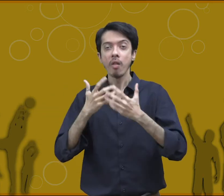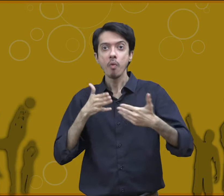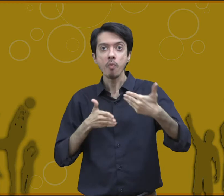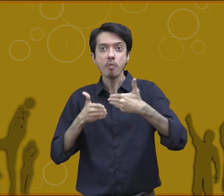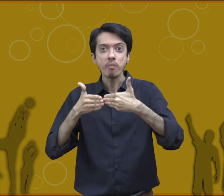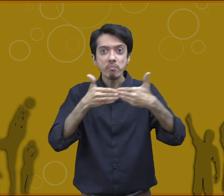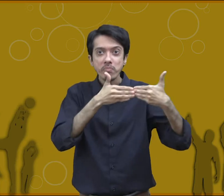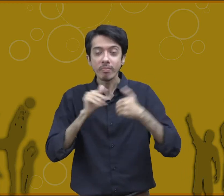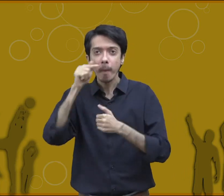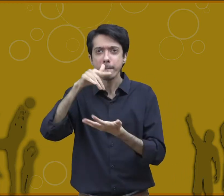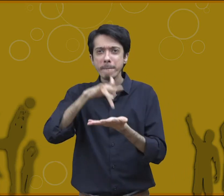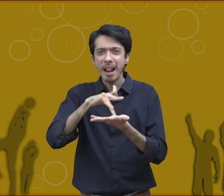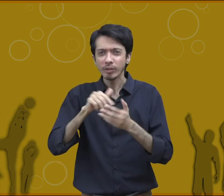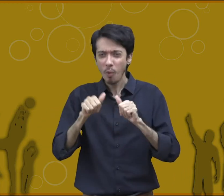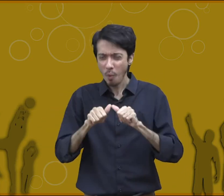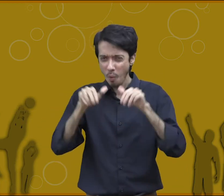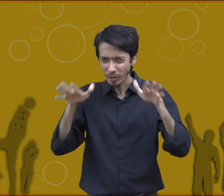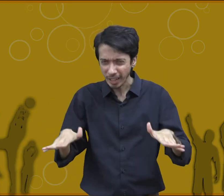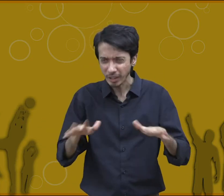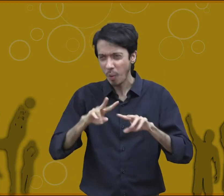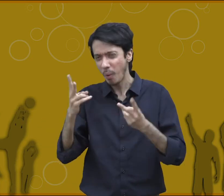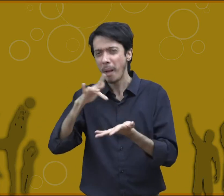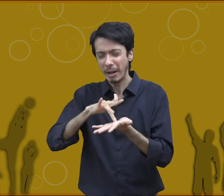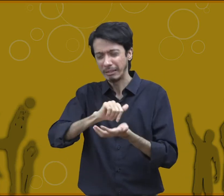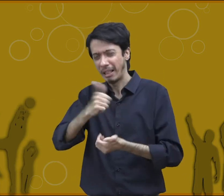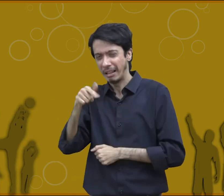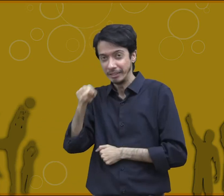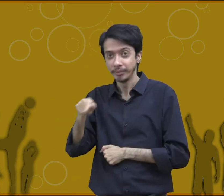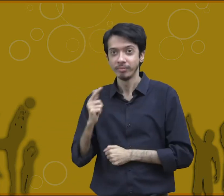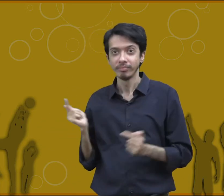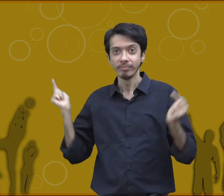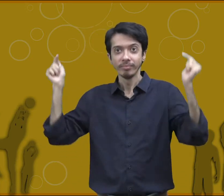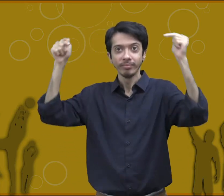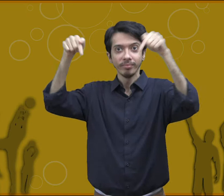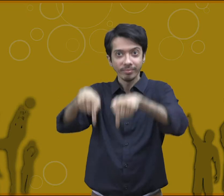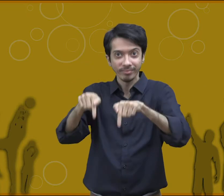went to play in an international level competition. After their sports event in the evening